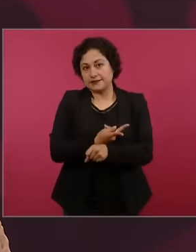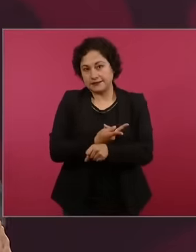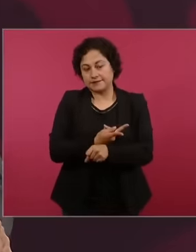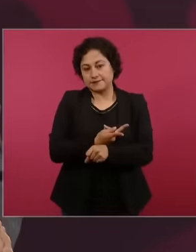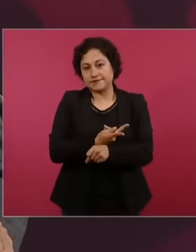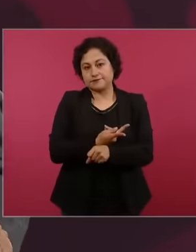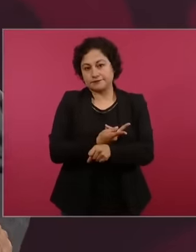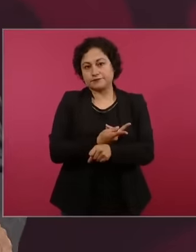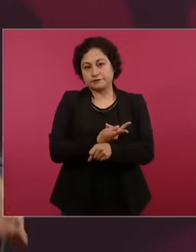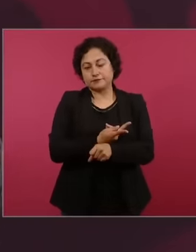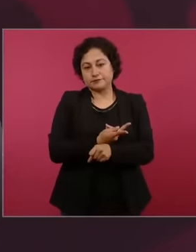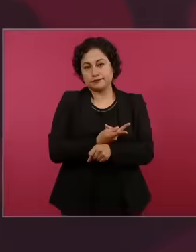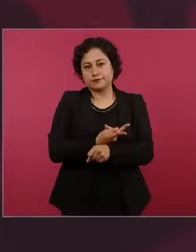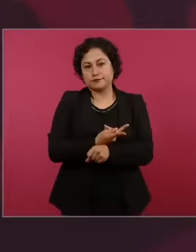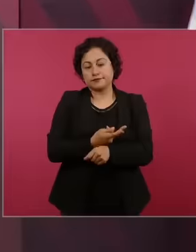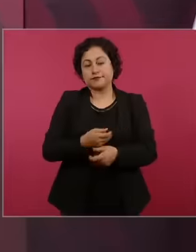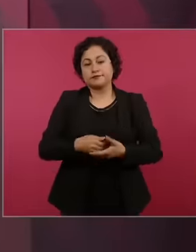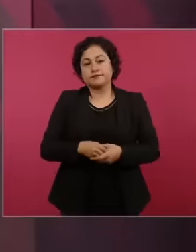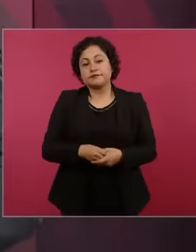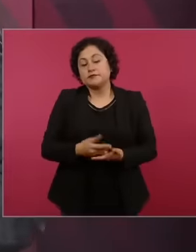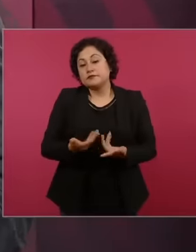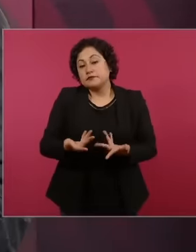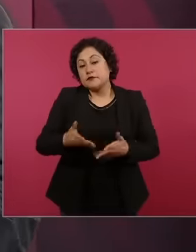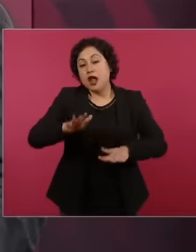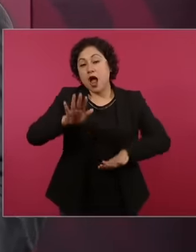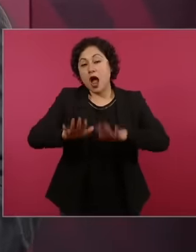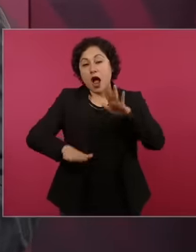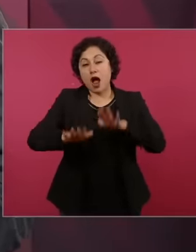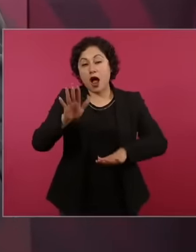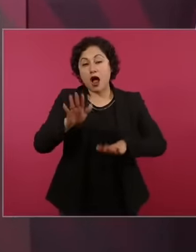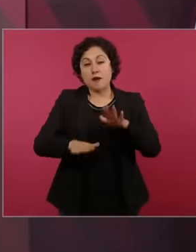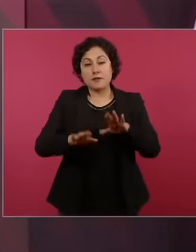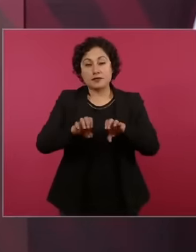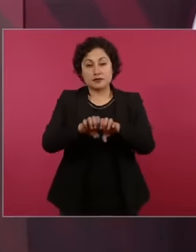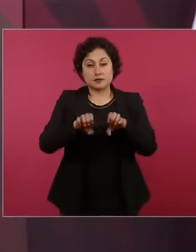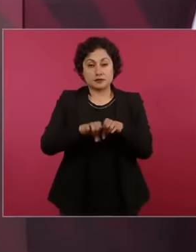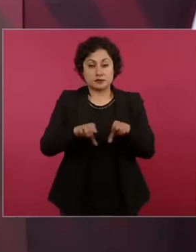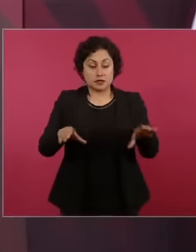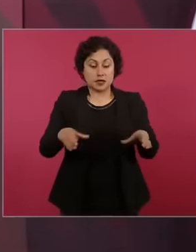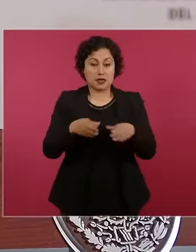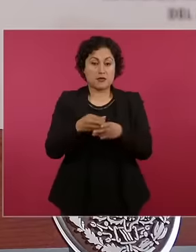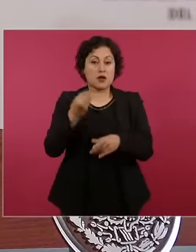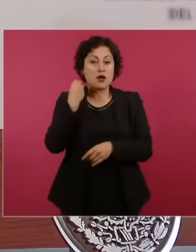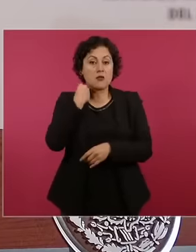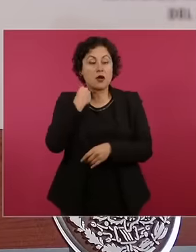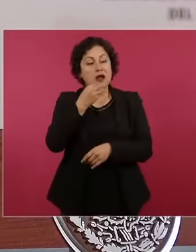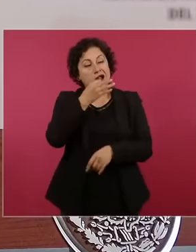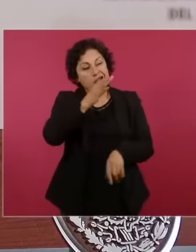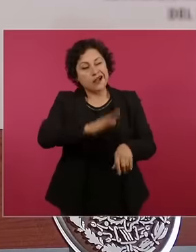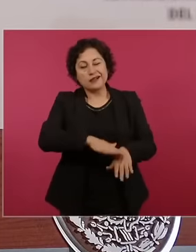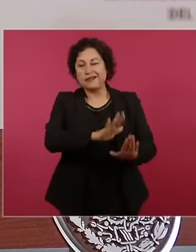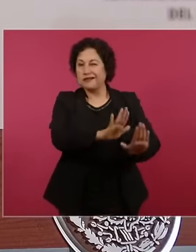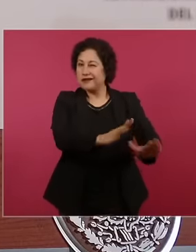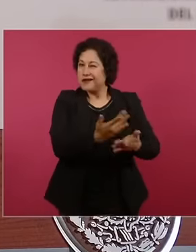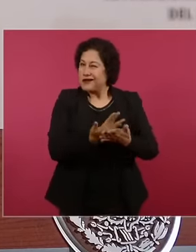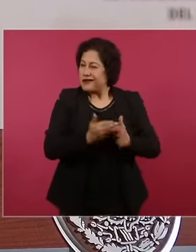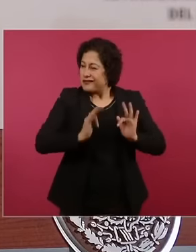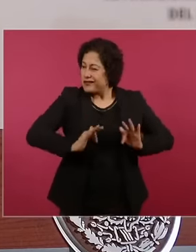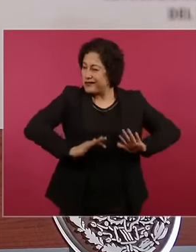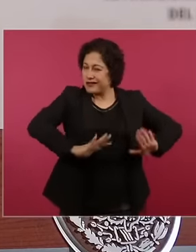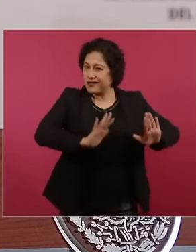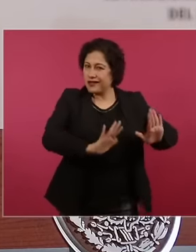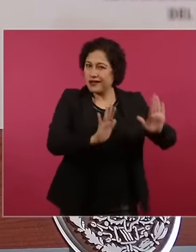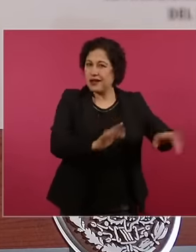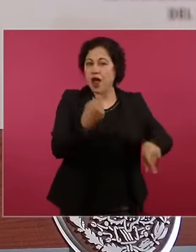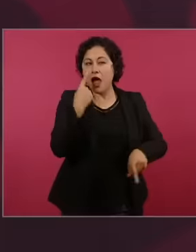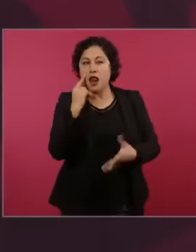wait, we can do it this way. Hey, we don't have to pay